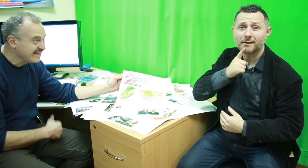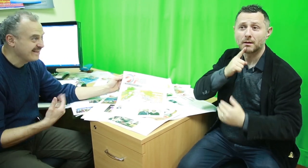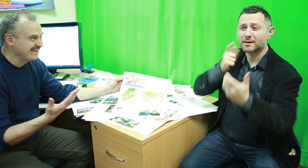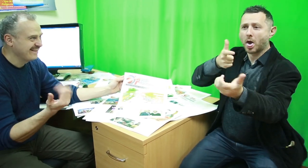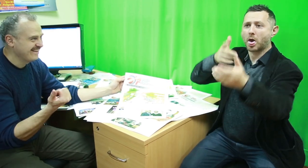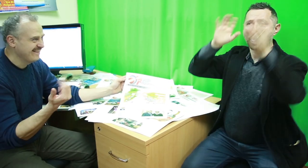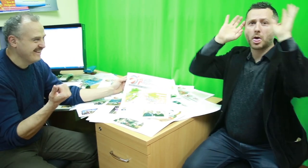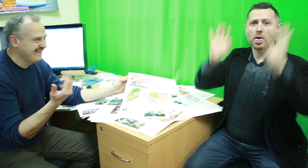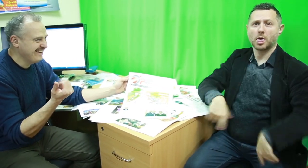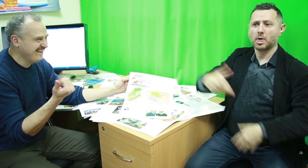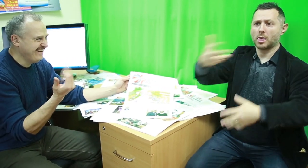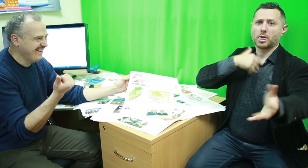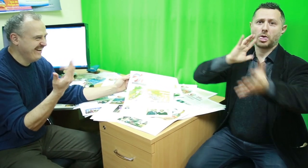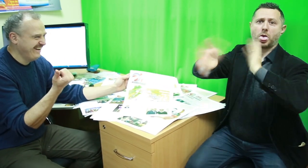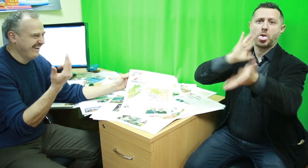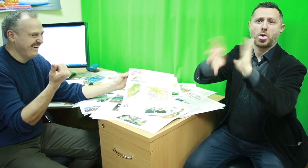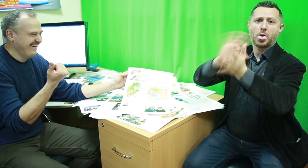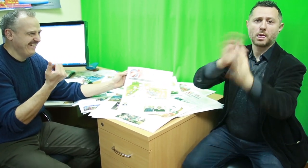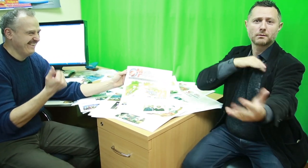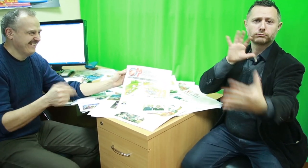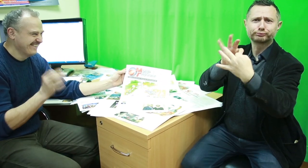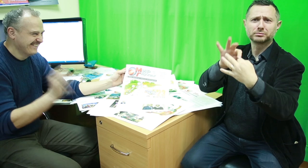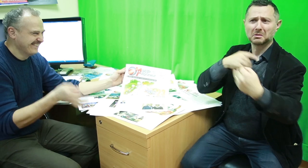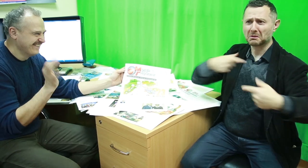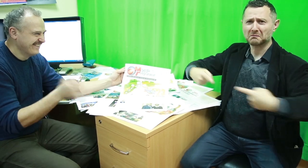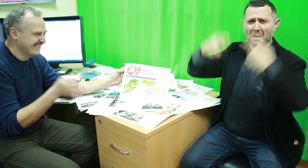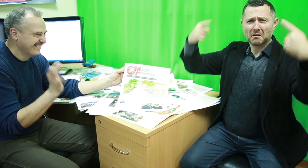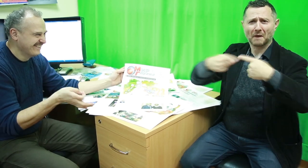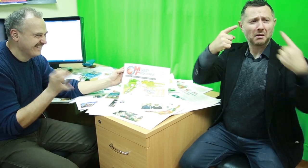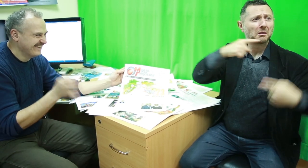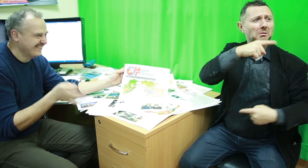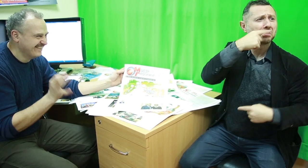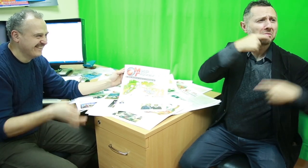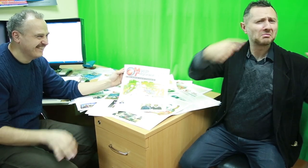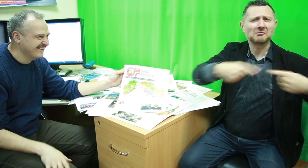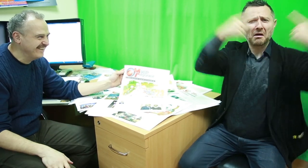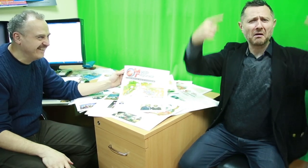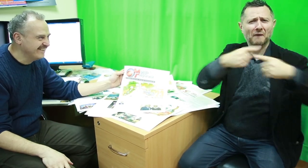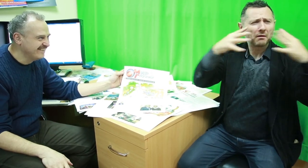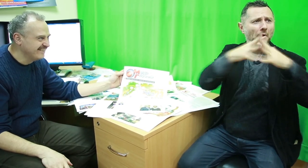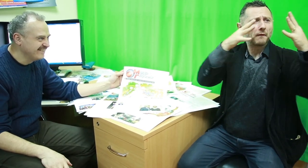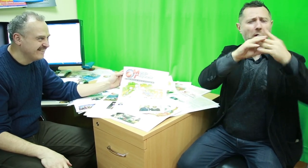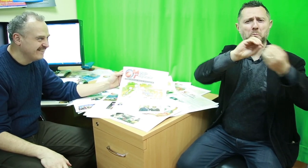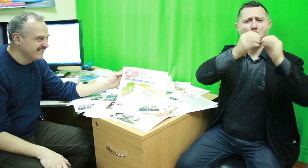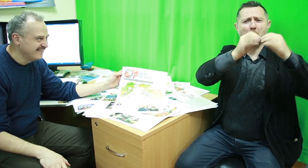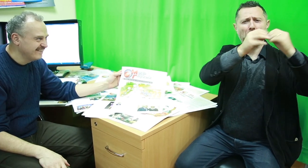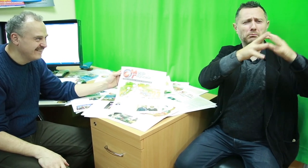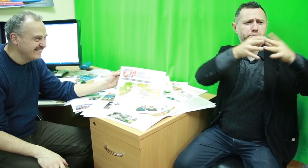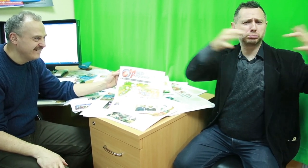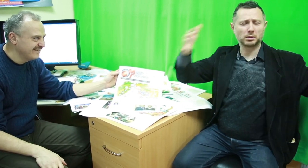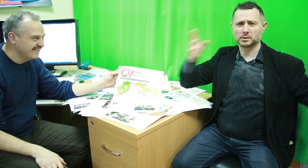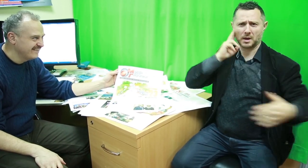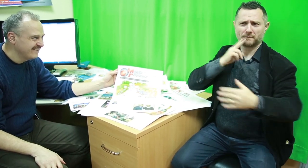start chatting. Why are we fighting? War is for hearing people, it causes more problems, that’s not part of us. We are the same